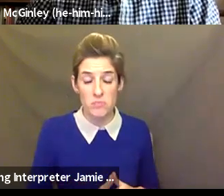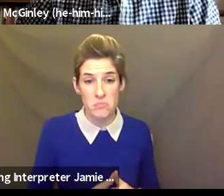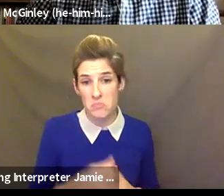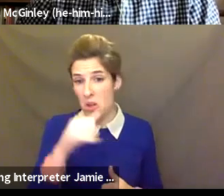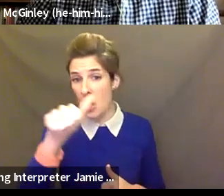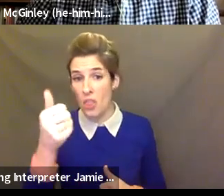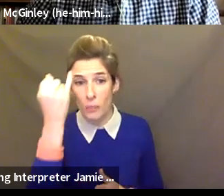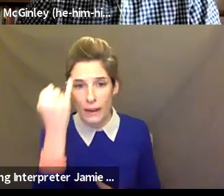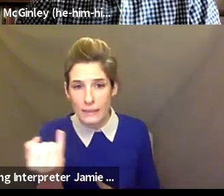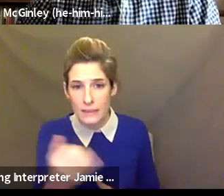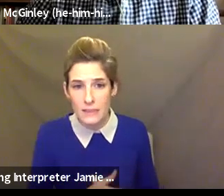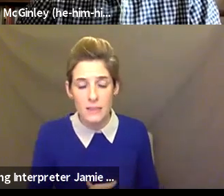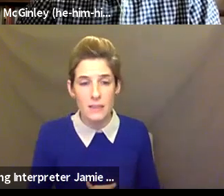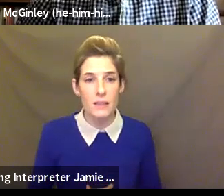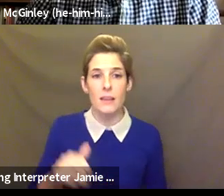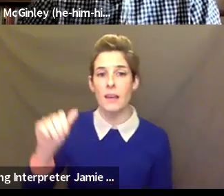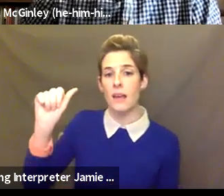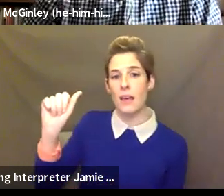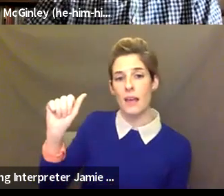Alex Santiago-Jirau: I think we're thinking about that now.